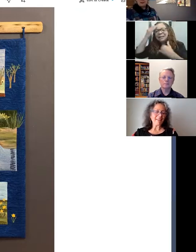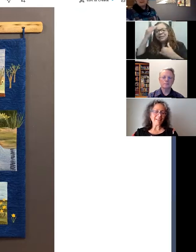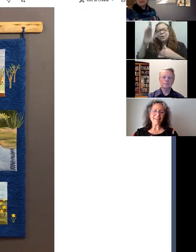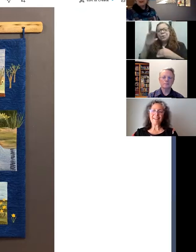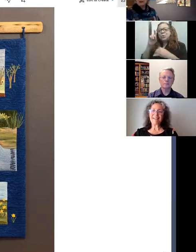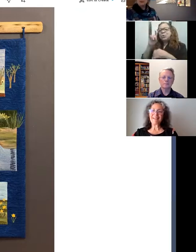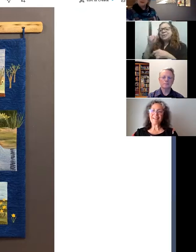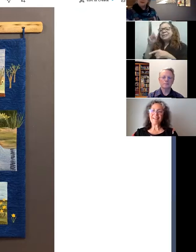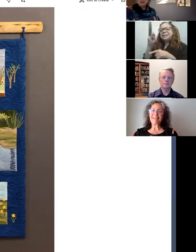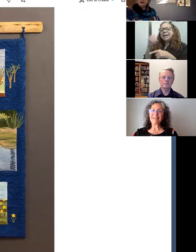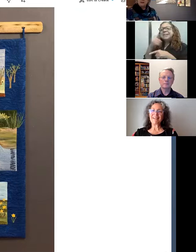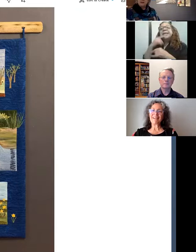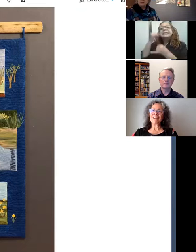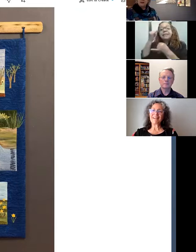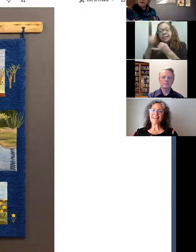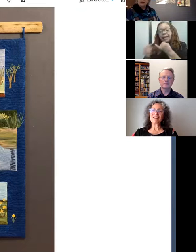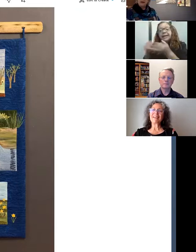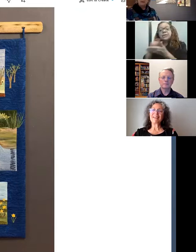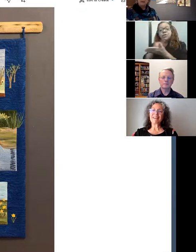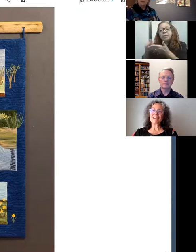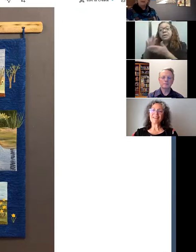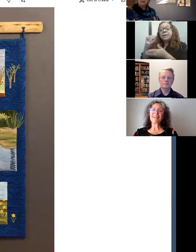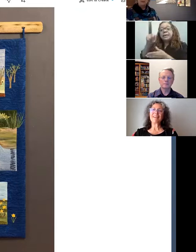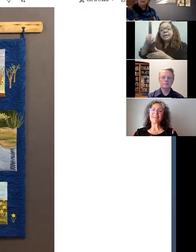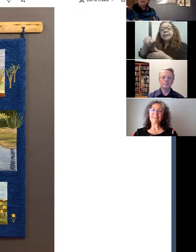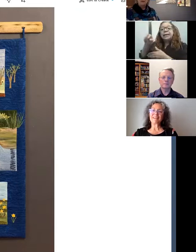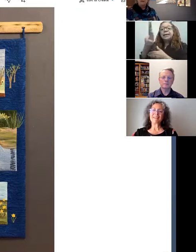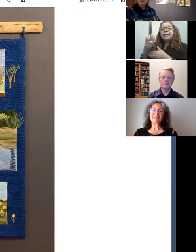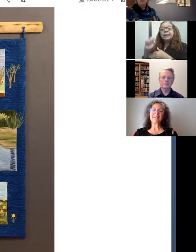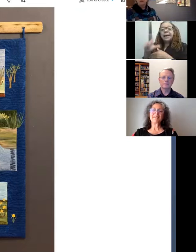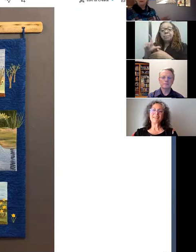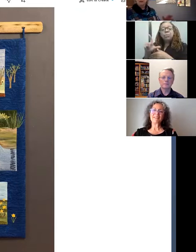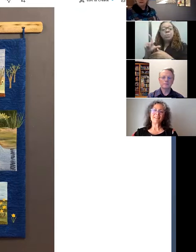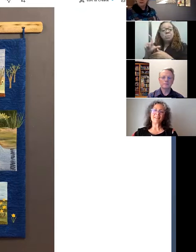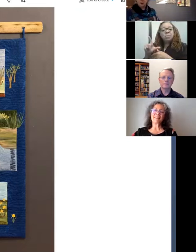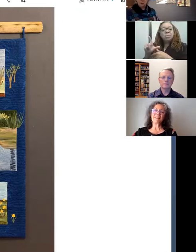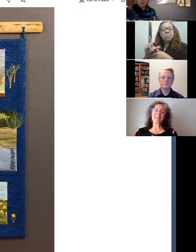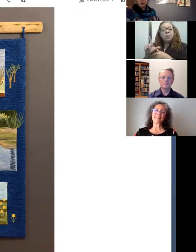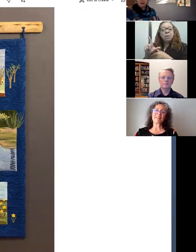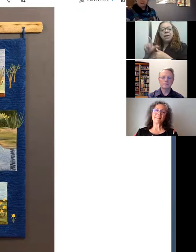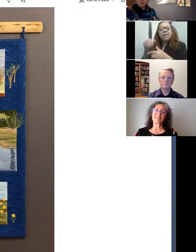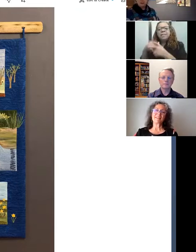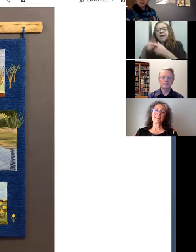it's the last weekend of April, and there's a antique car parade on Main Street,